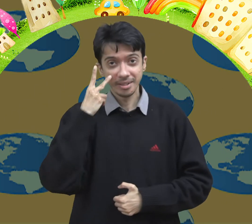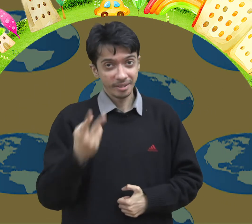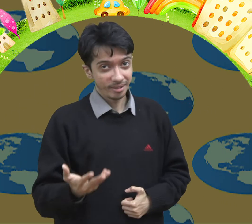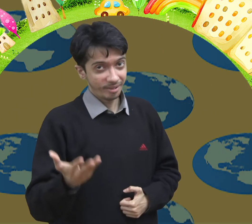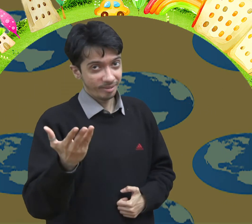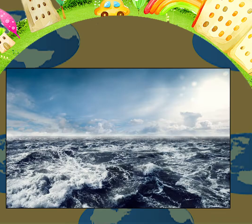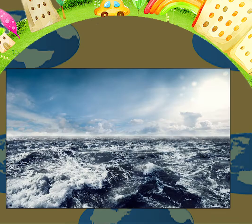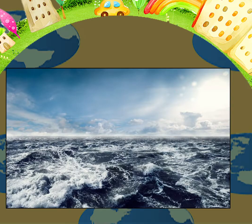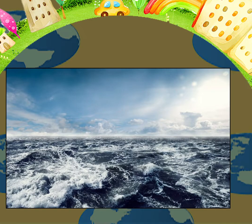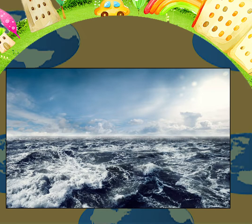Take a look here.